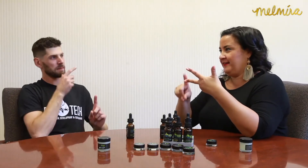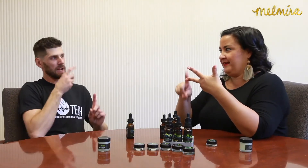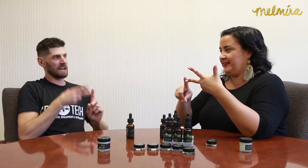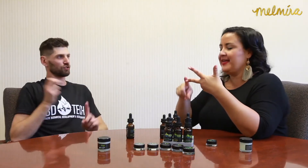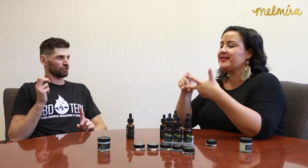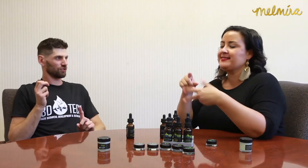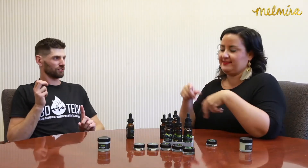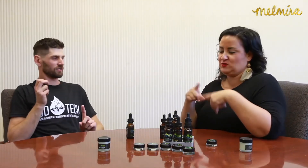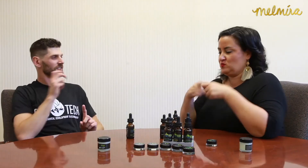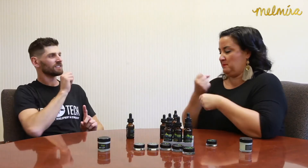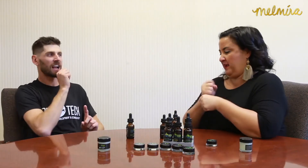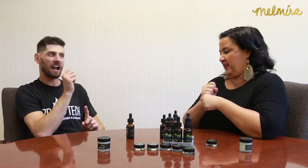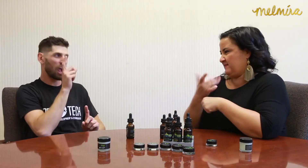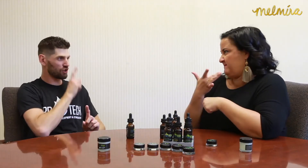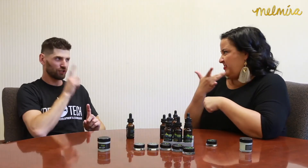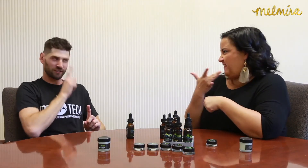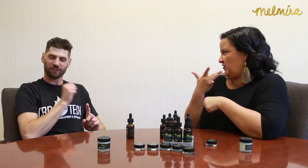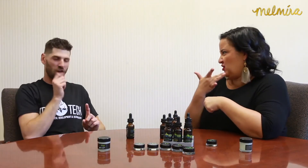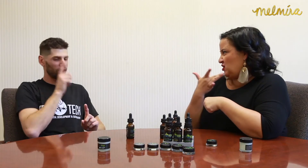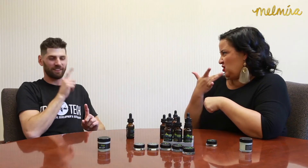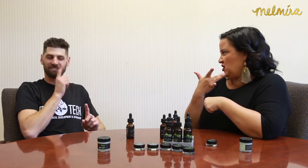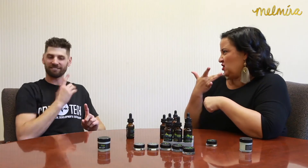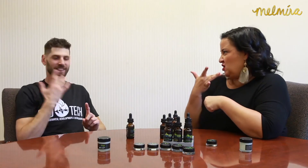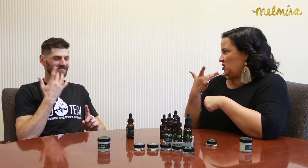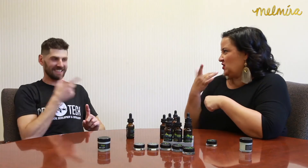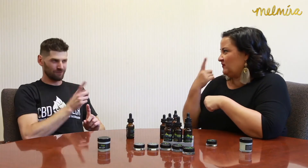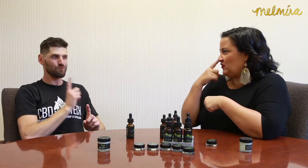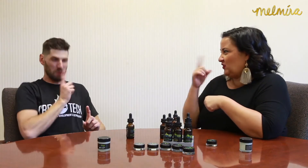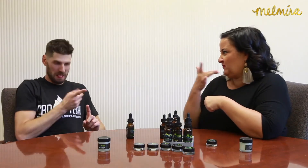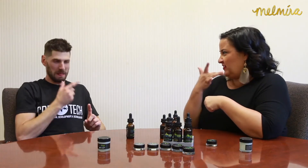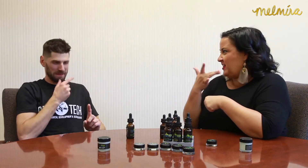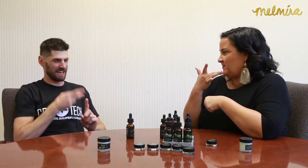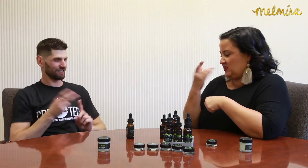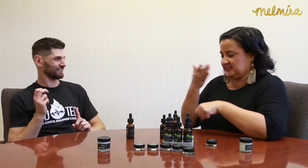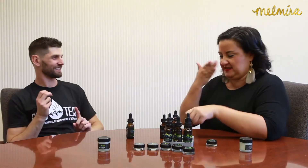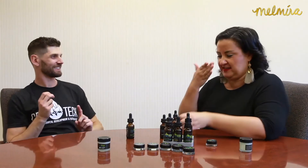Lemon extract. It's not artificially flavored. It's real lemon extract.